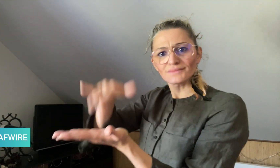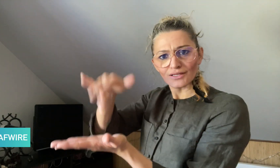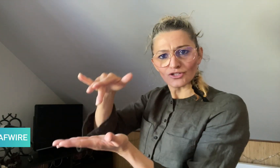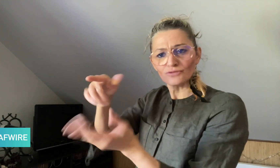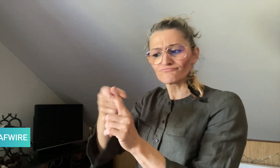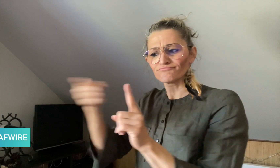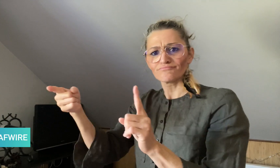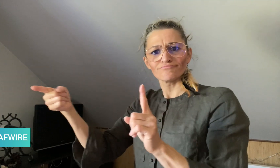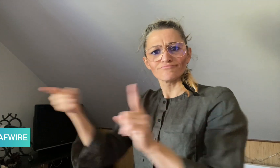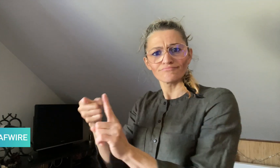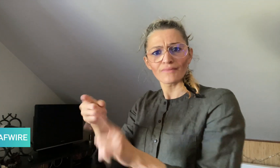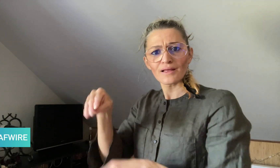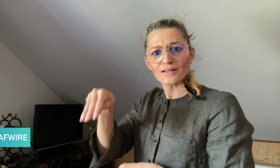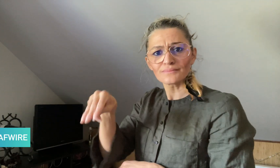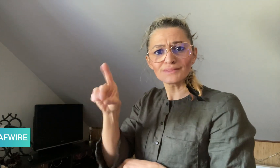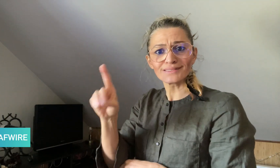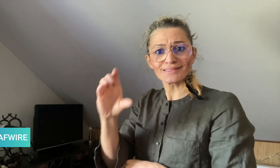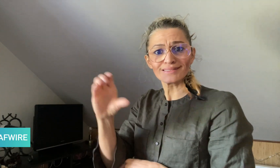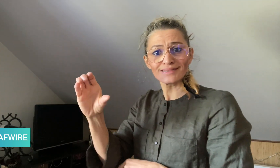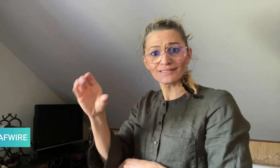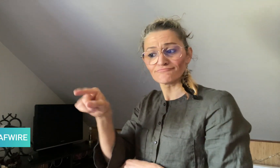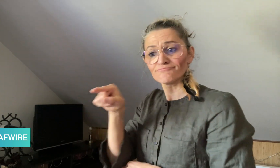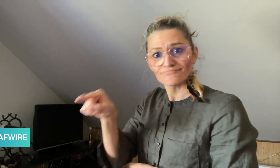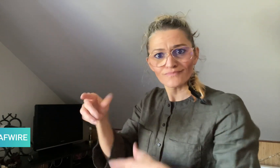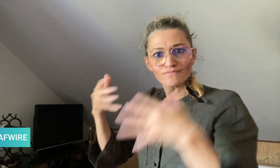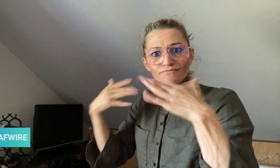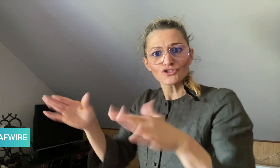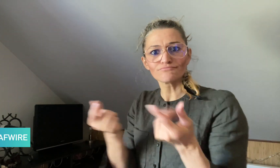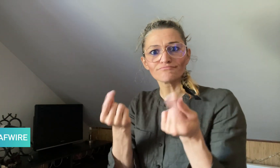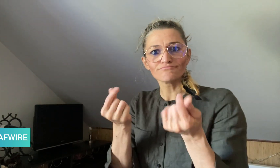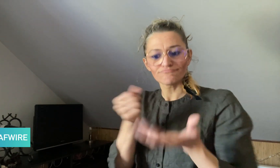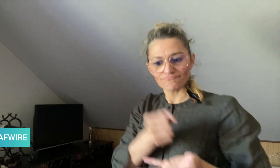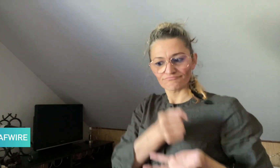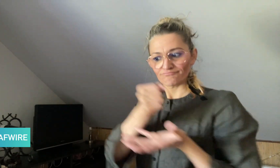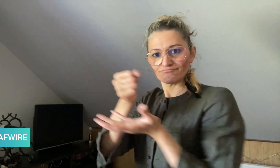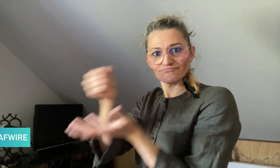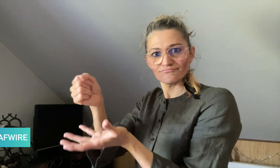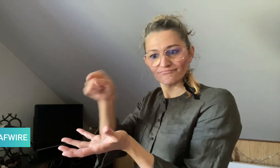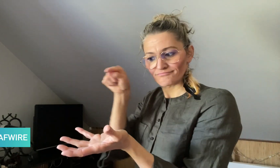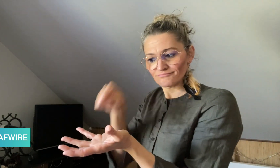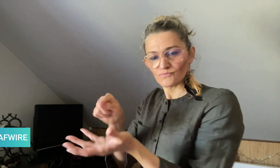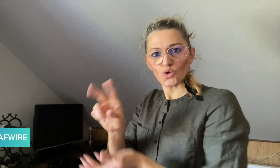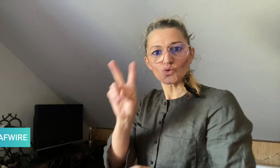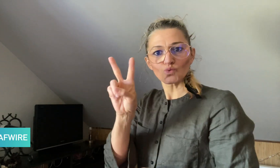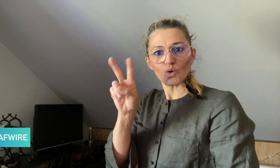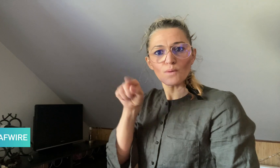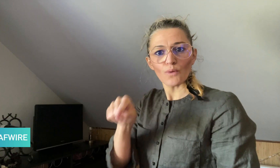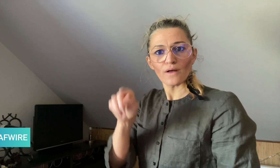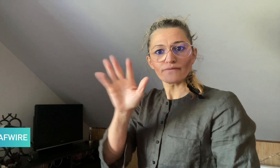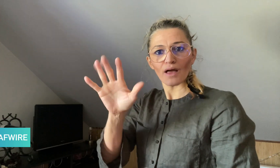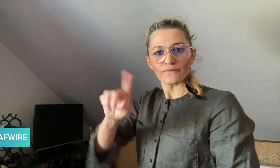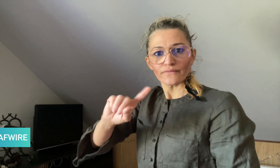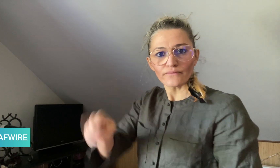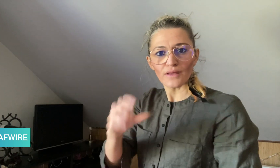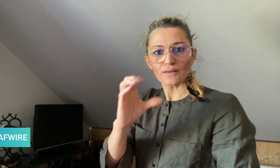a $2.5 million grant. This grant will be used to help